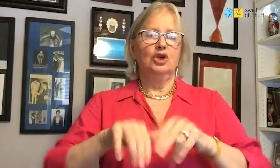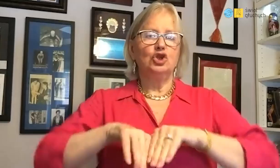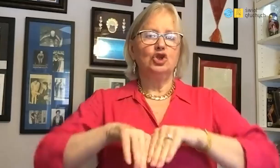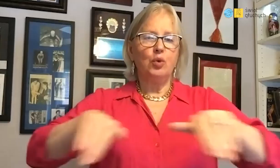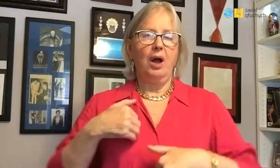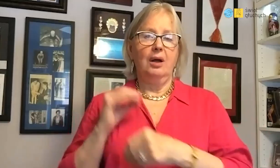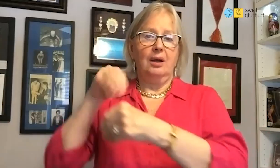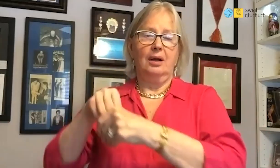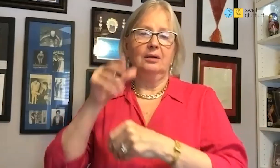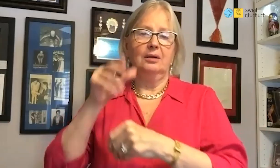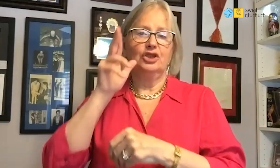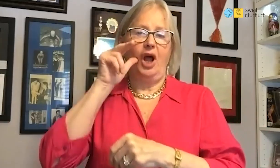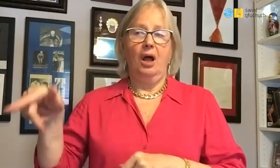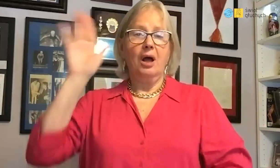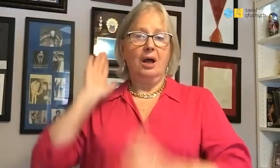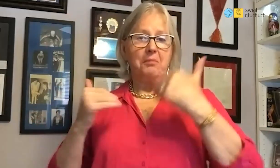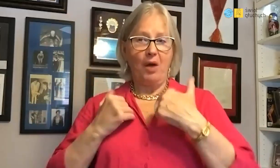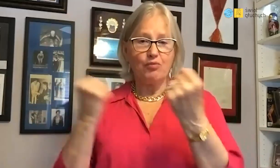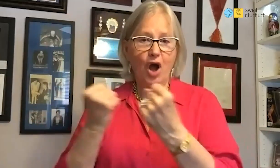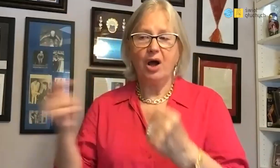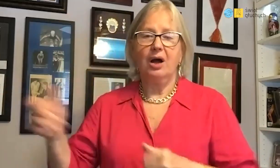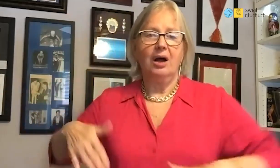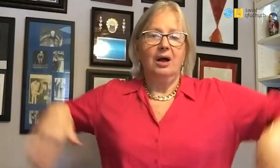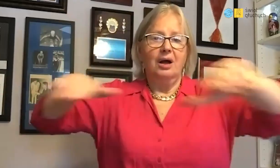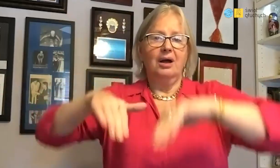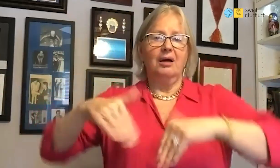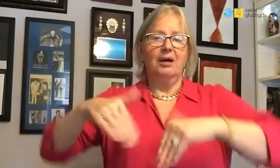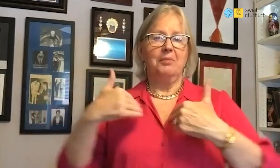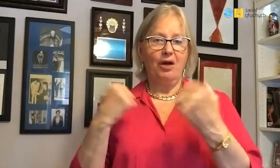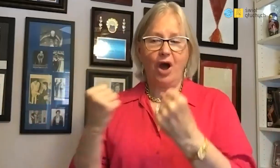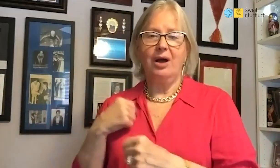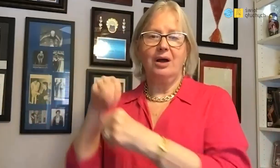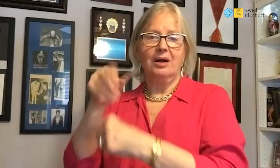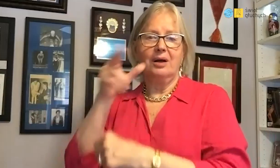and in a variety of styles swimming except breaststroke style.